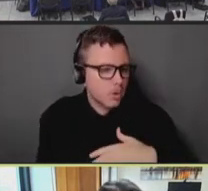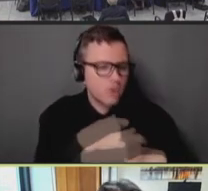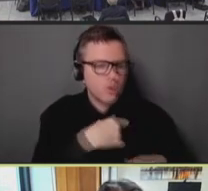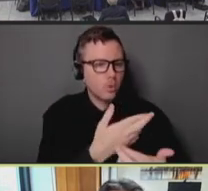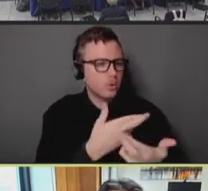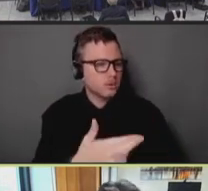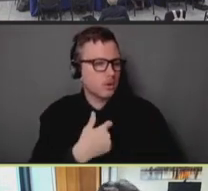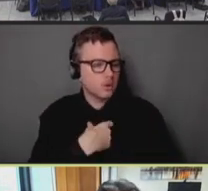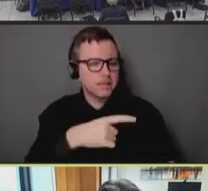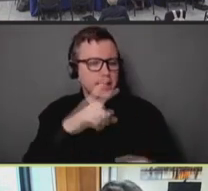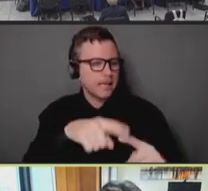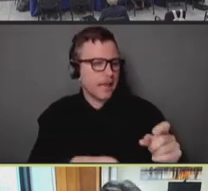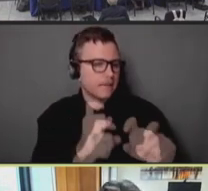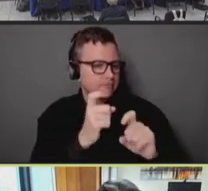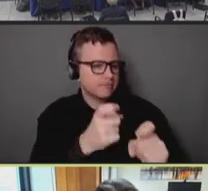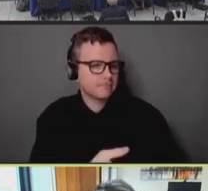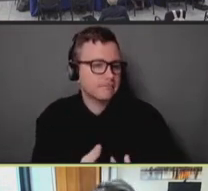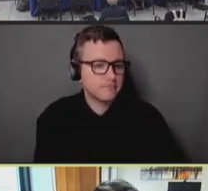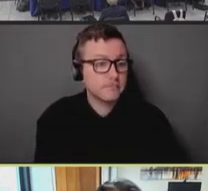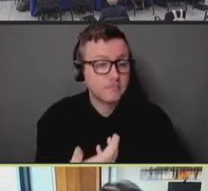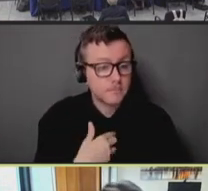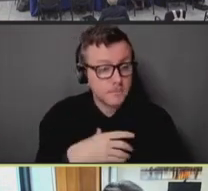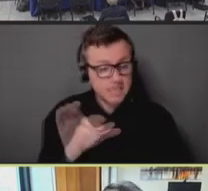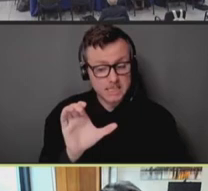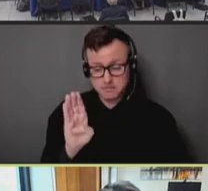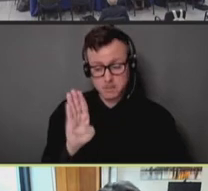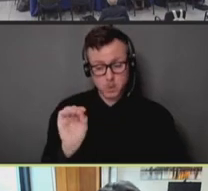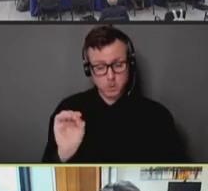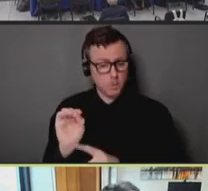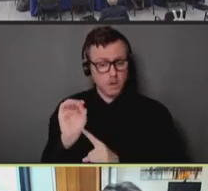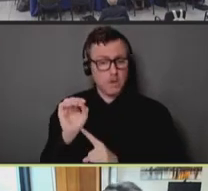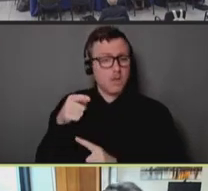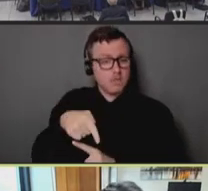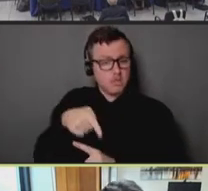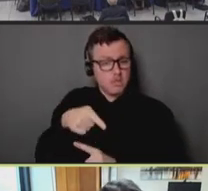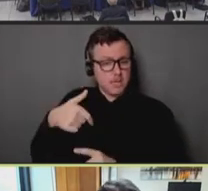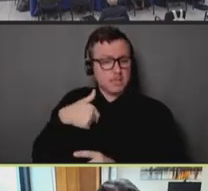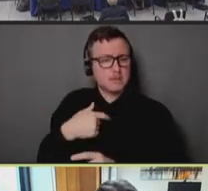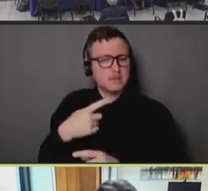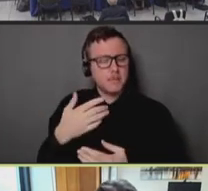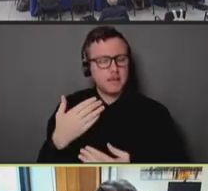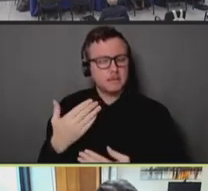and this whole of community approach holds us accountable to that. We need to take a one size